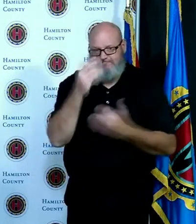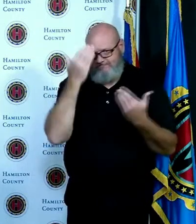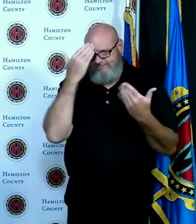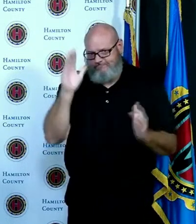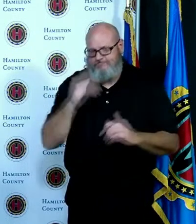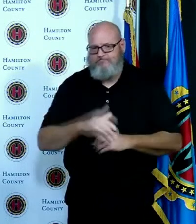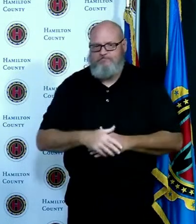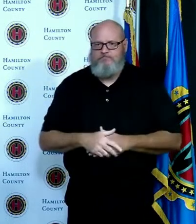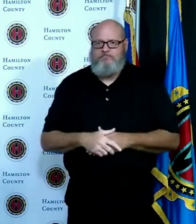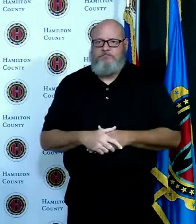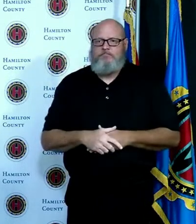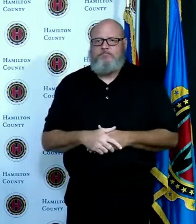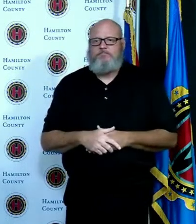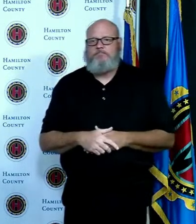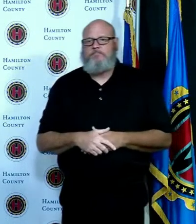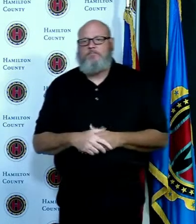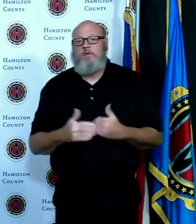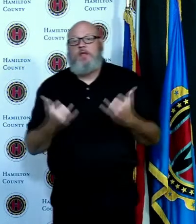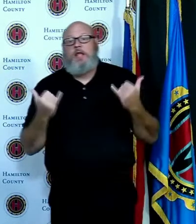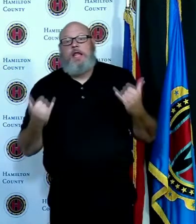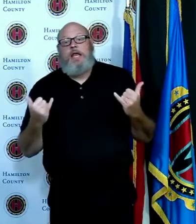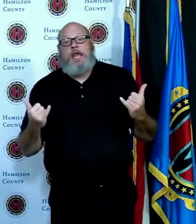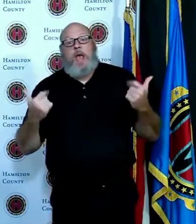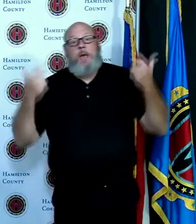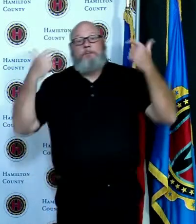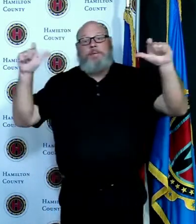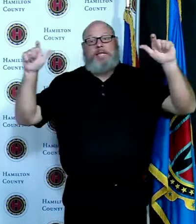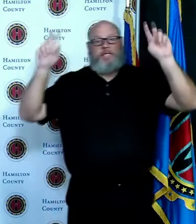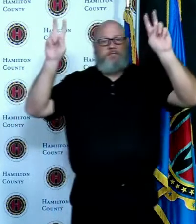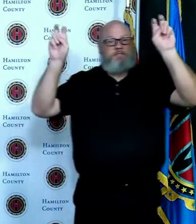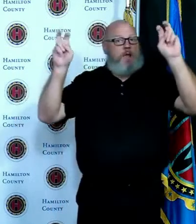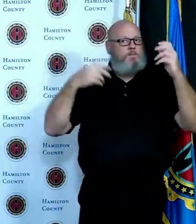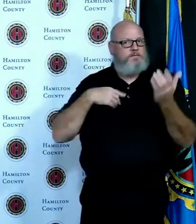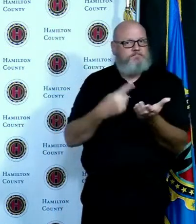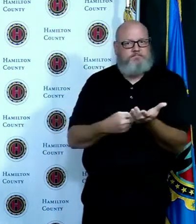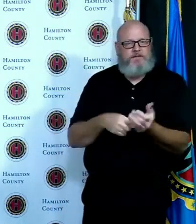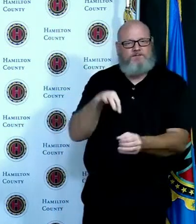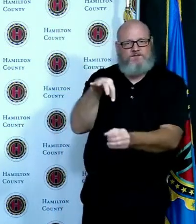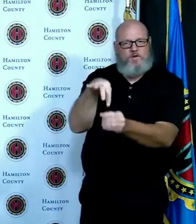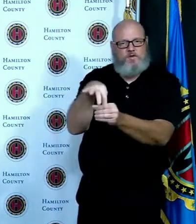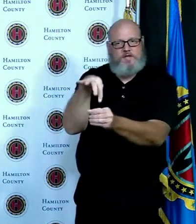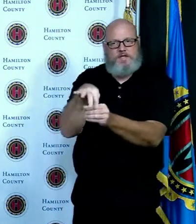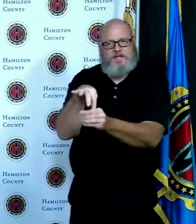is voting I don't know if you realize that you can vote every day from now until election day